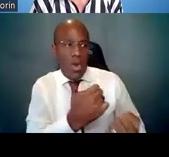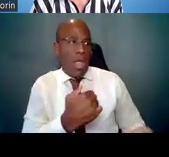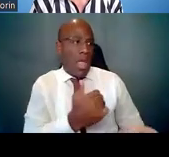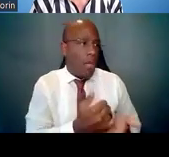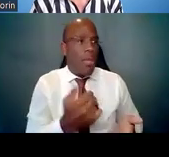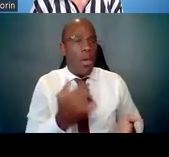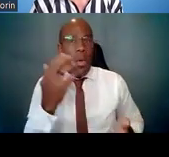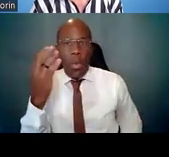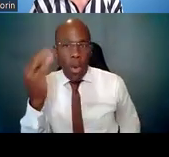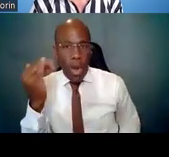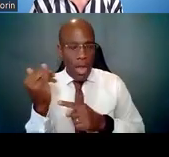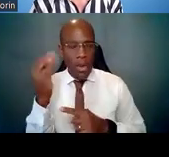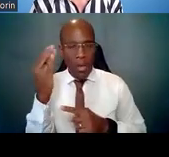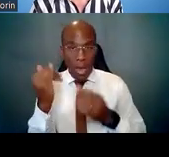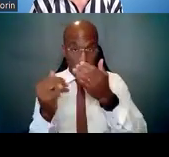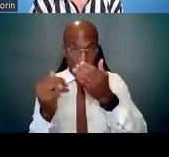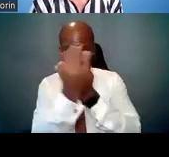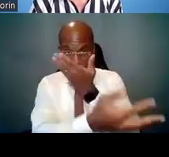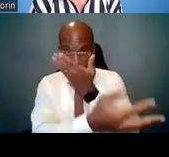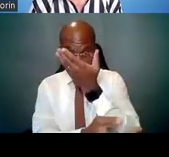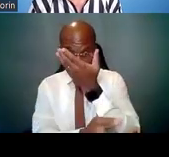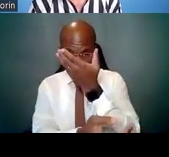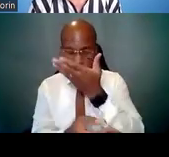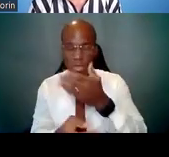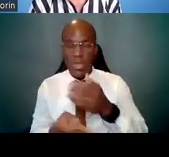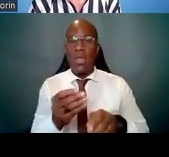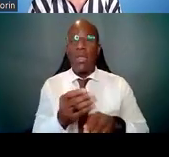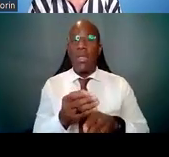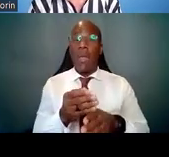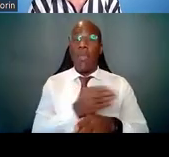And finally, before you end the conversation,